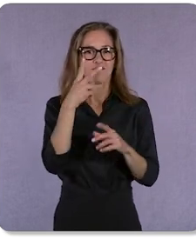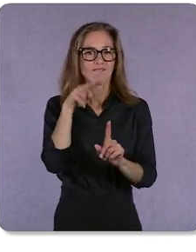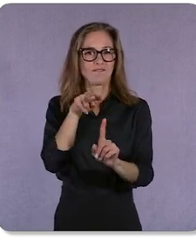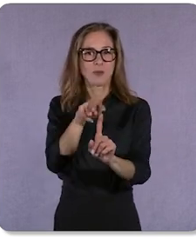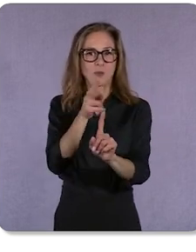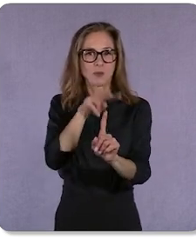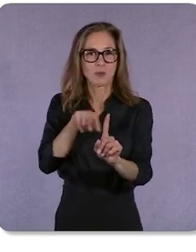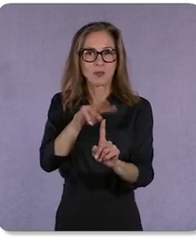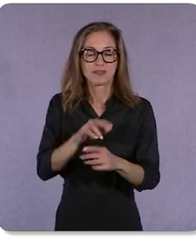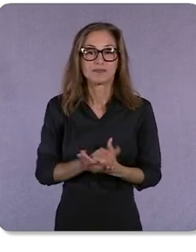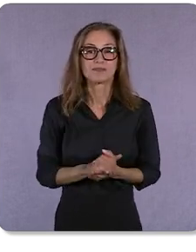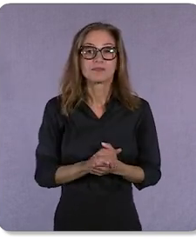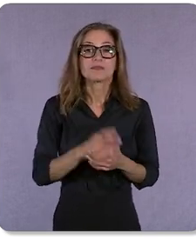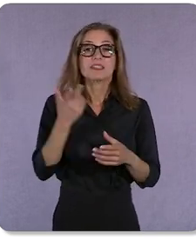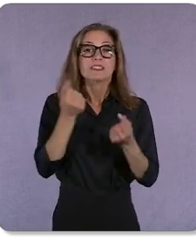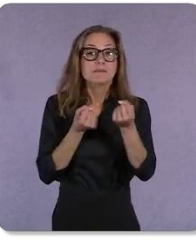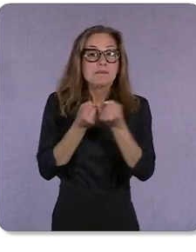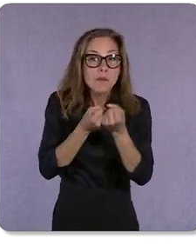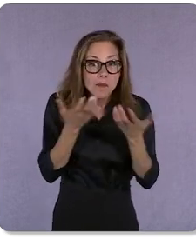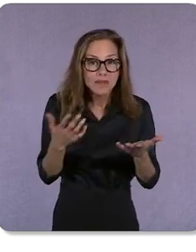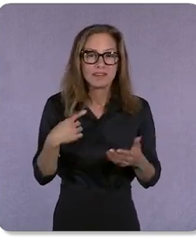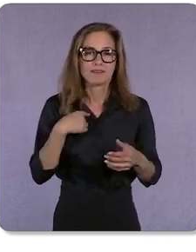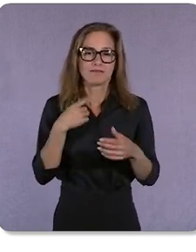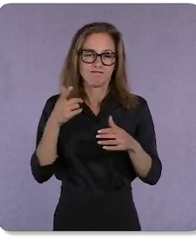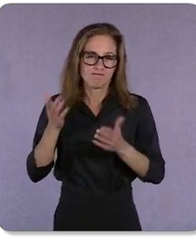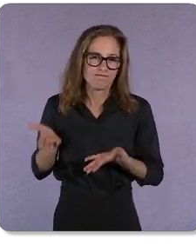And to support this, we’re taking measurement to the next level.